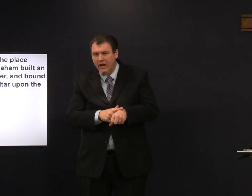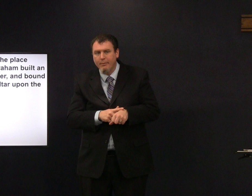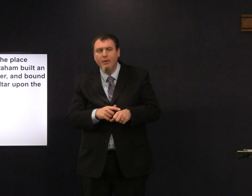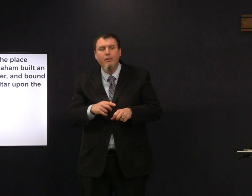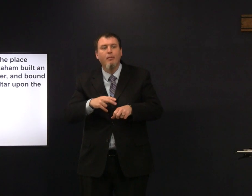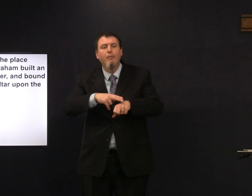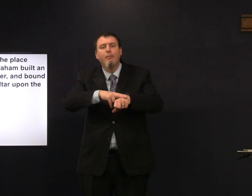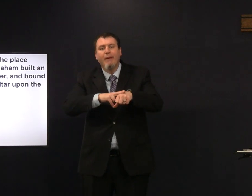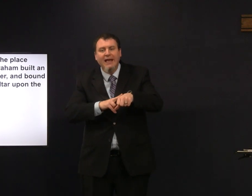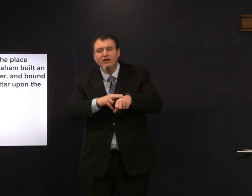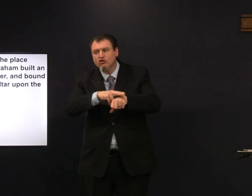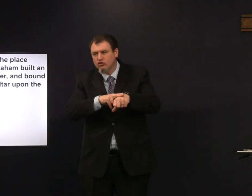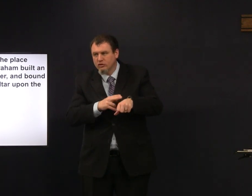now I have a hard enough time